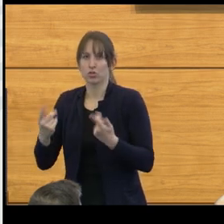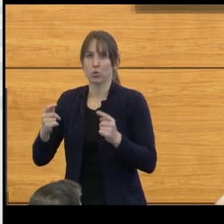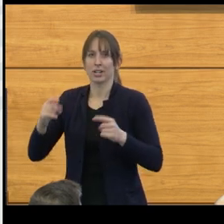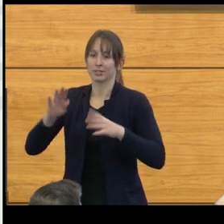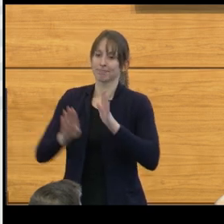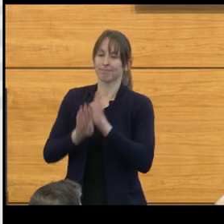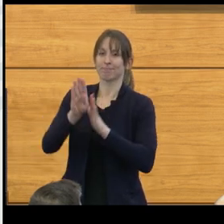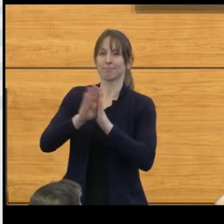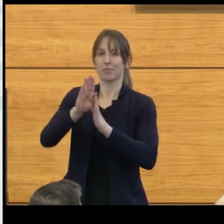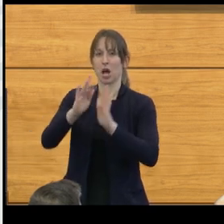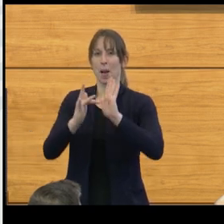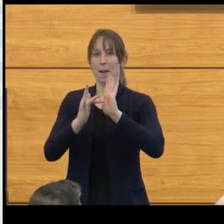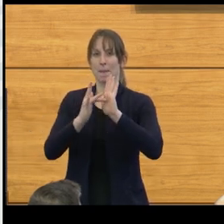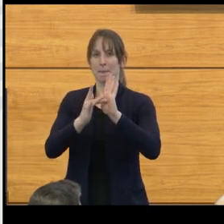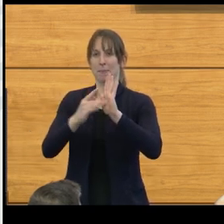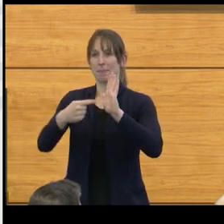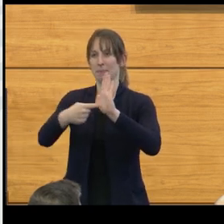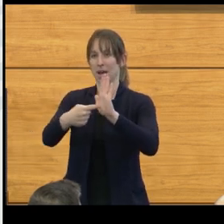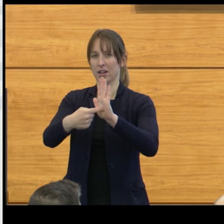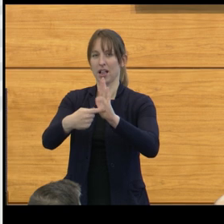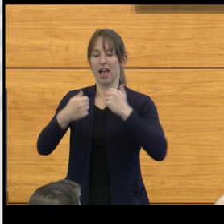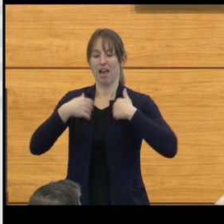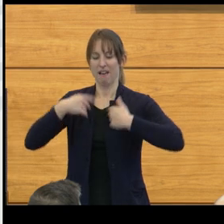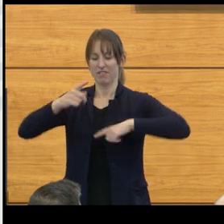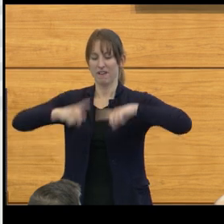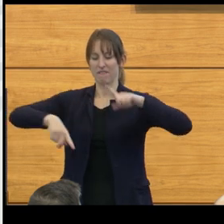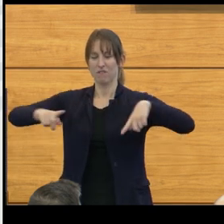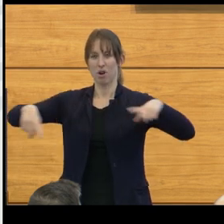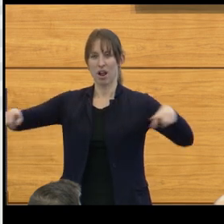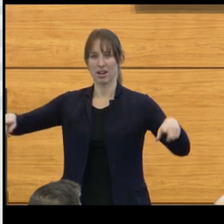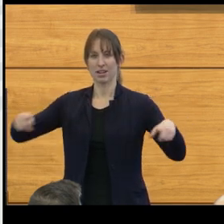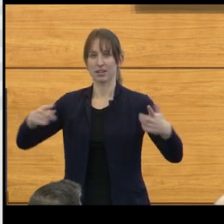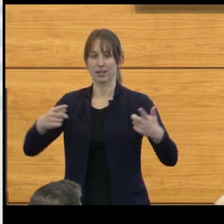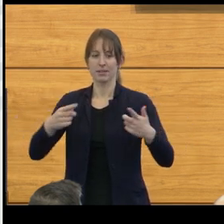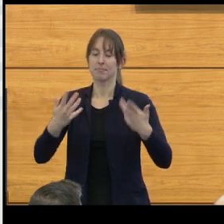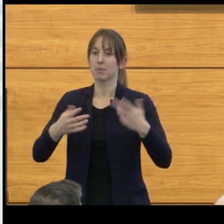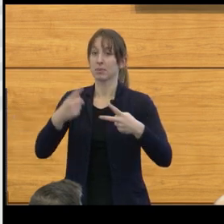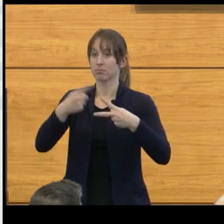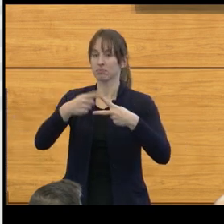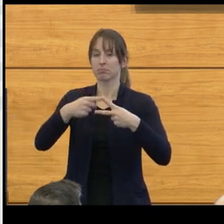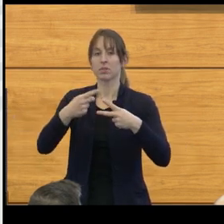And he tried to use a variety of techniques to, one, either drain the fluid out of the brain,